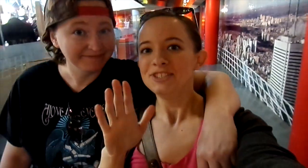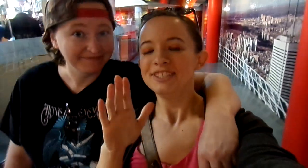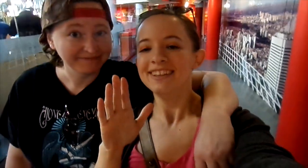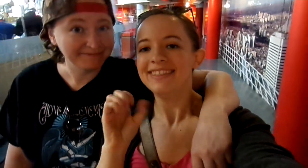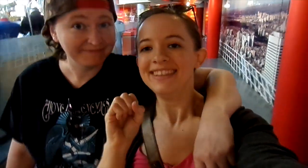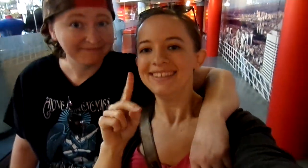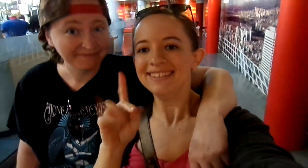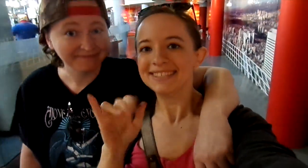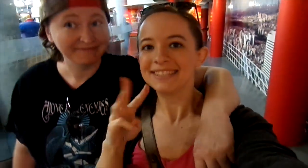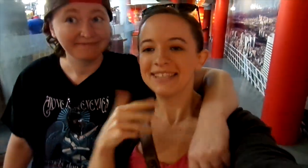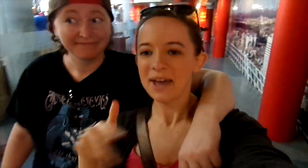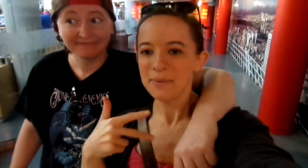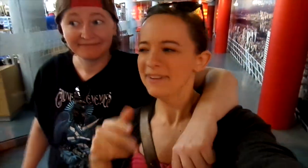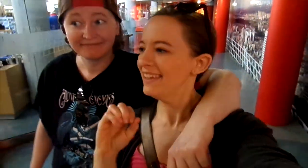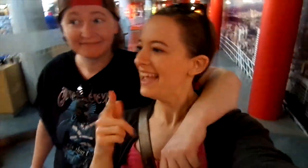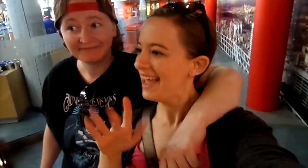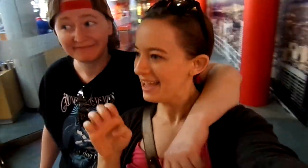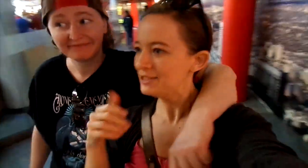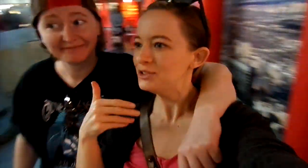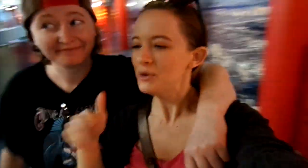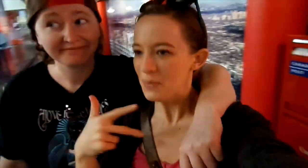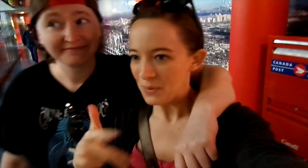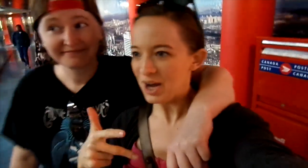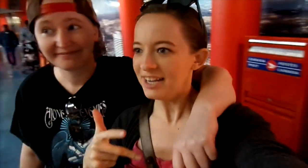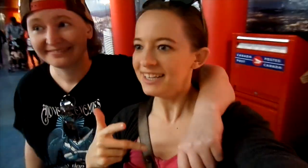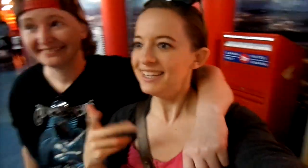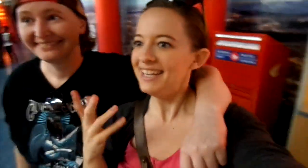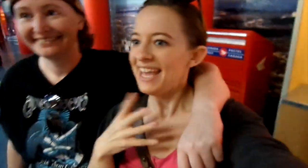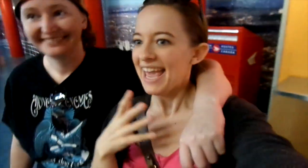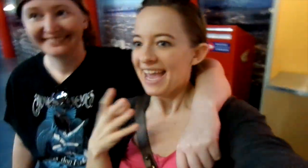We just finished the sky... the Edge Walk and